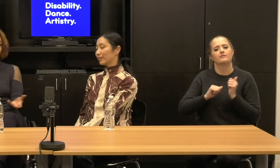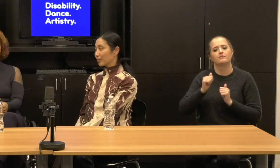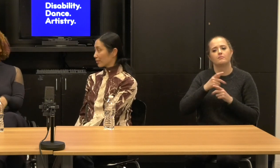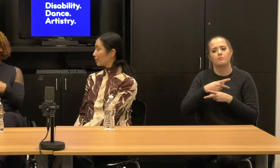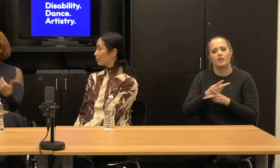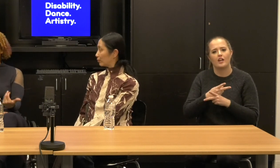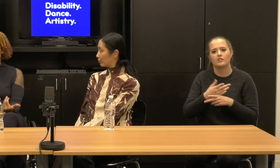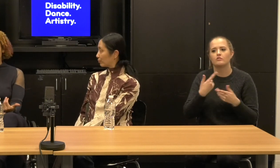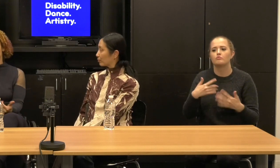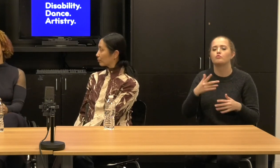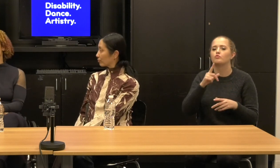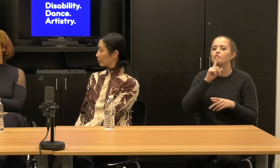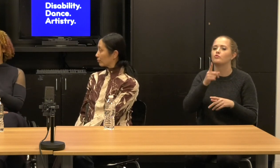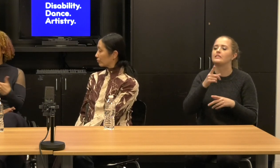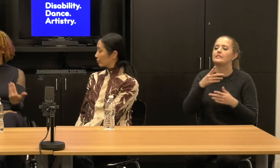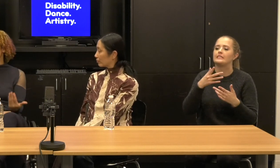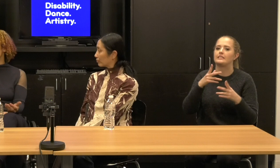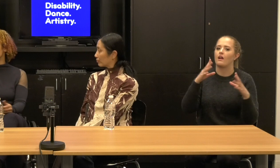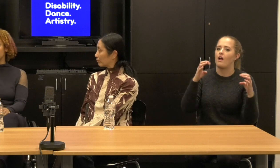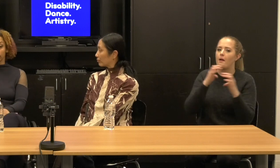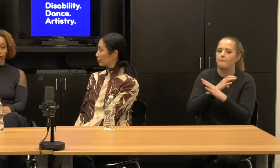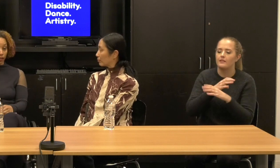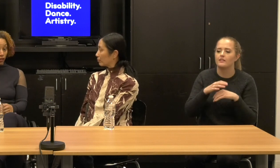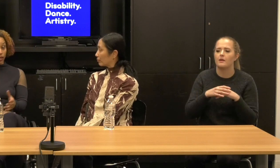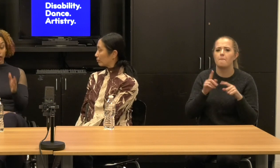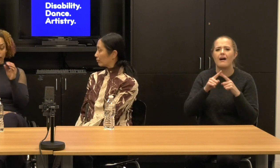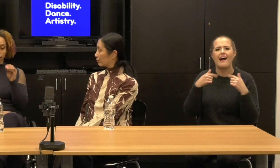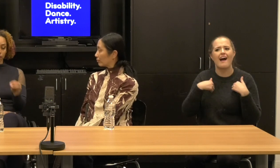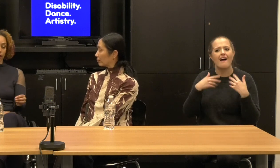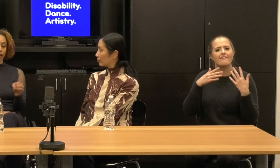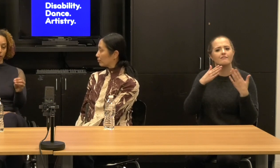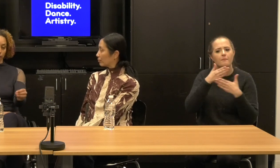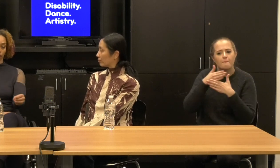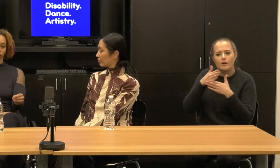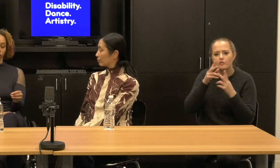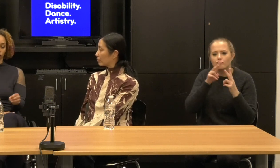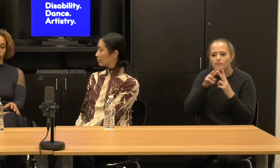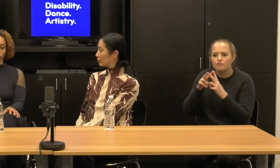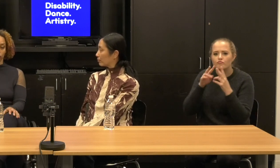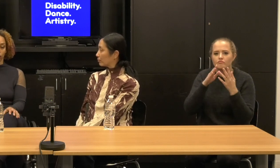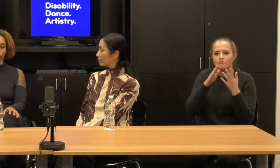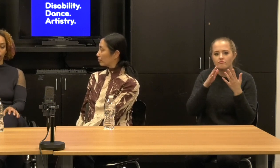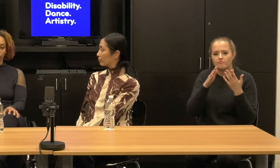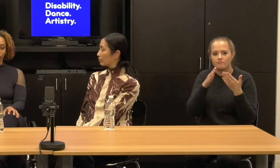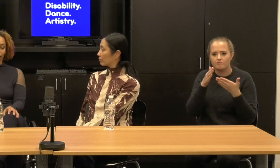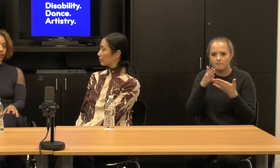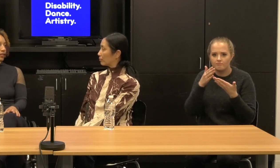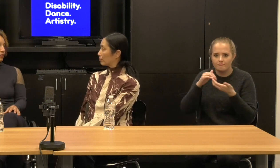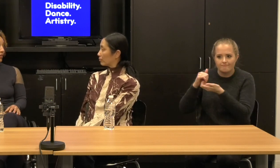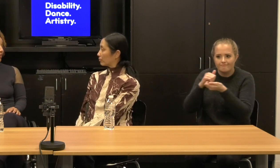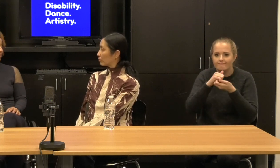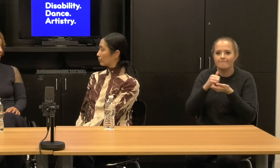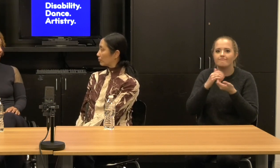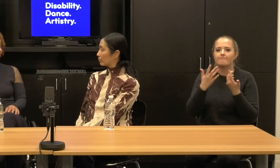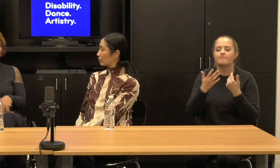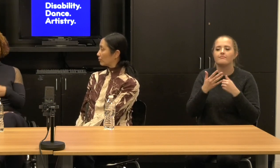but there are partnerships, the ways of building it board and I think it's really about the question of is this for you?